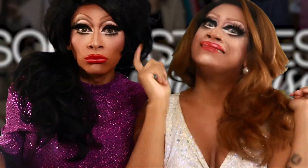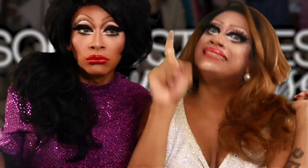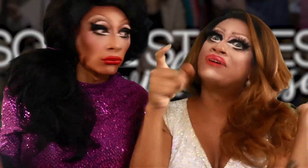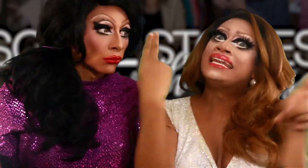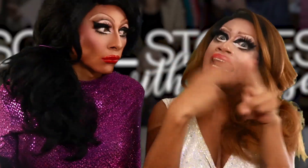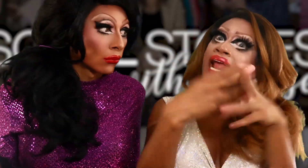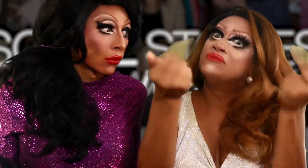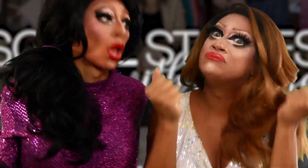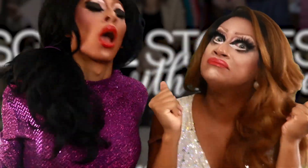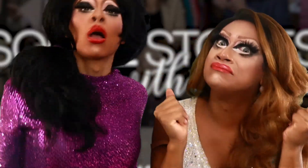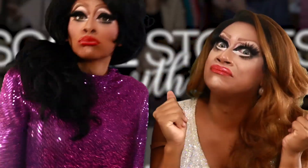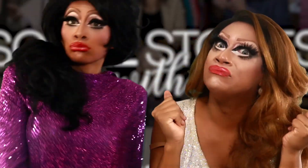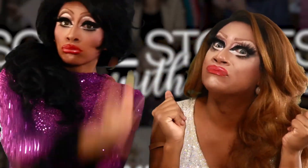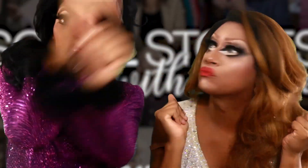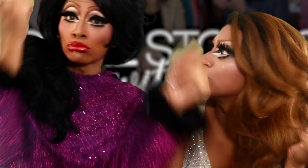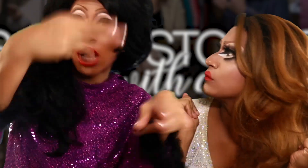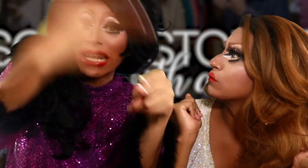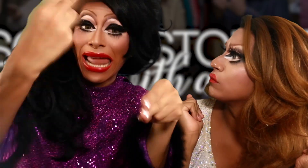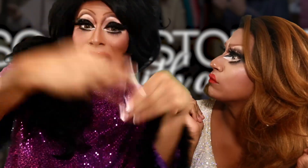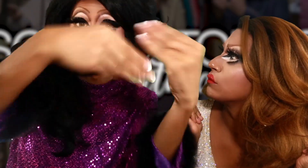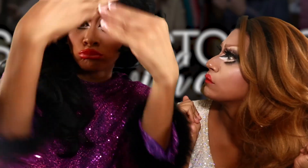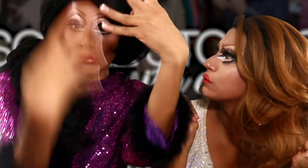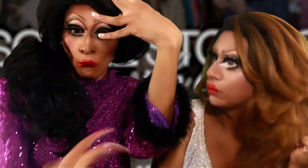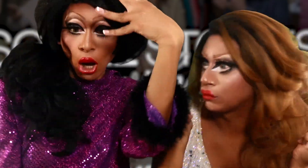Name-drop ‘em, girl!